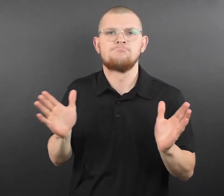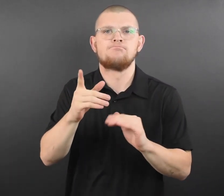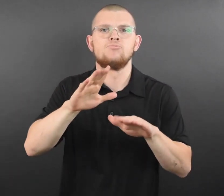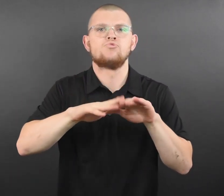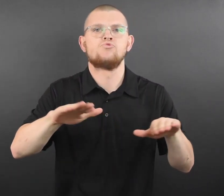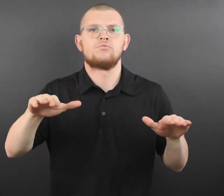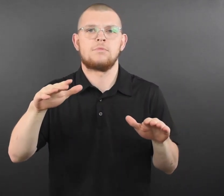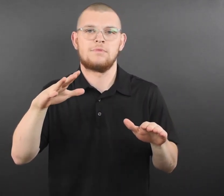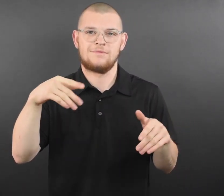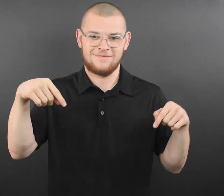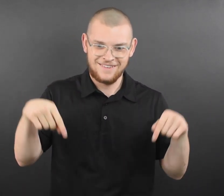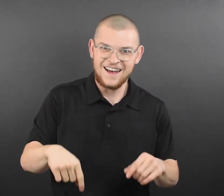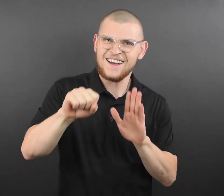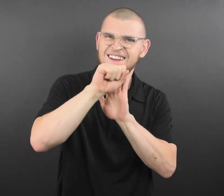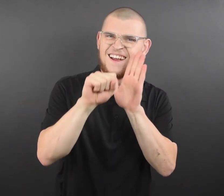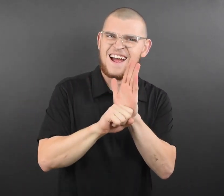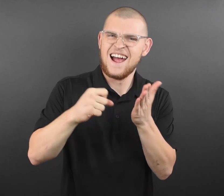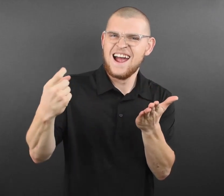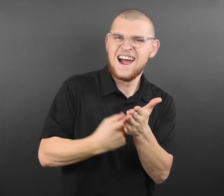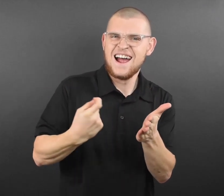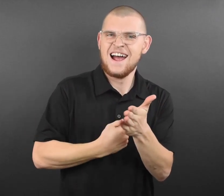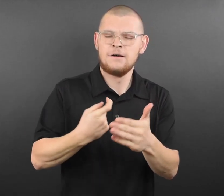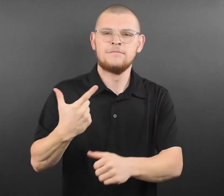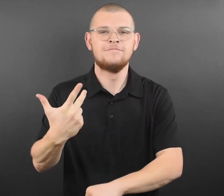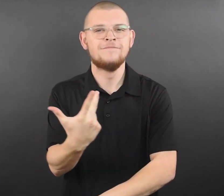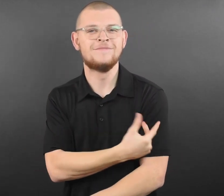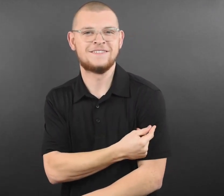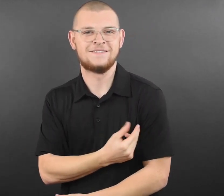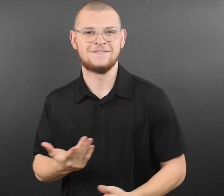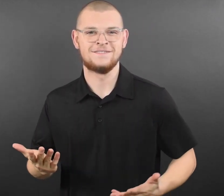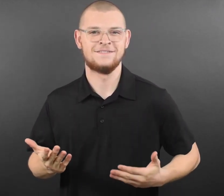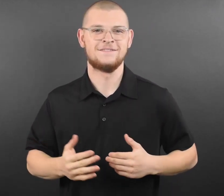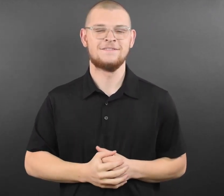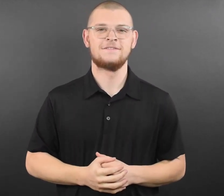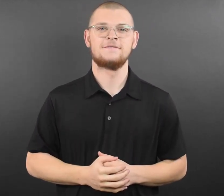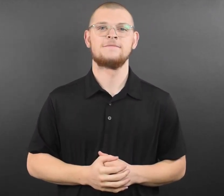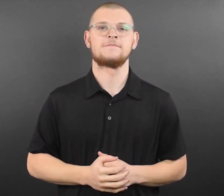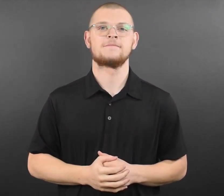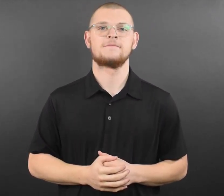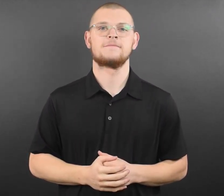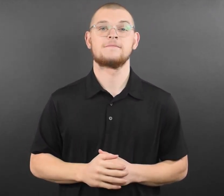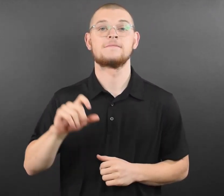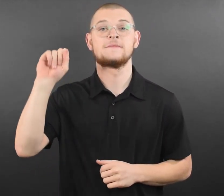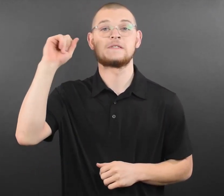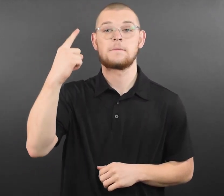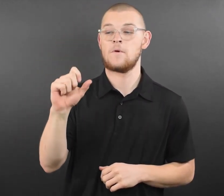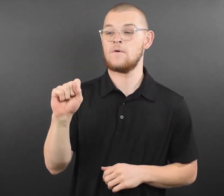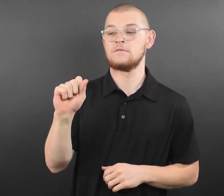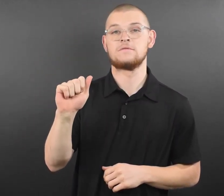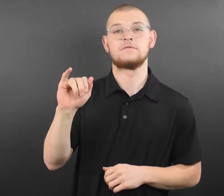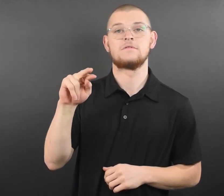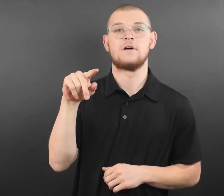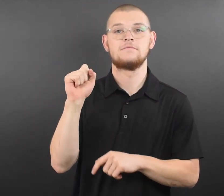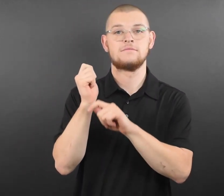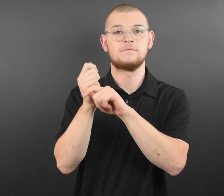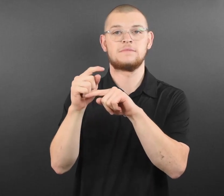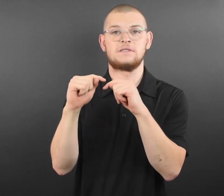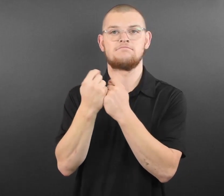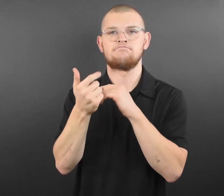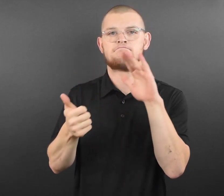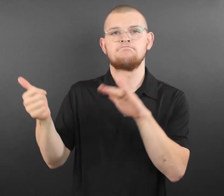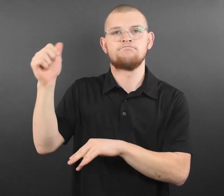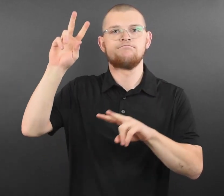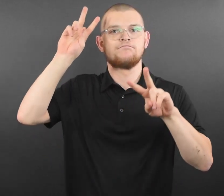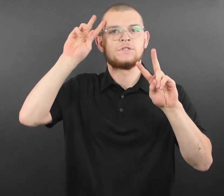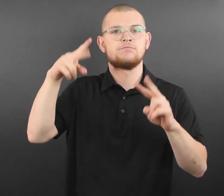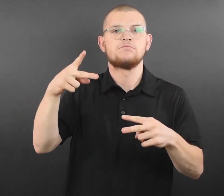Minnesota Wild President Matt Majka said, “We are excited to donate some fun items and experiences